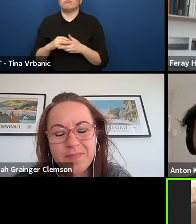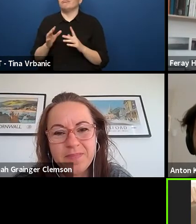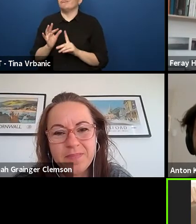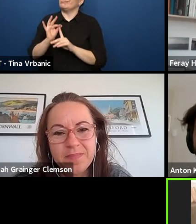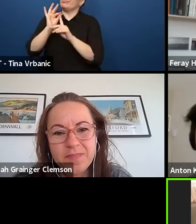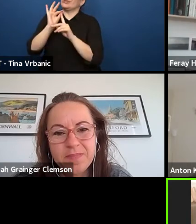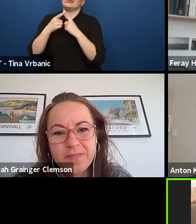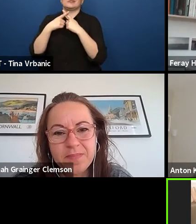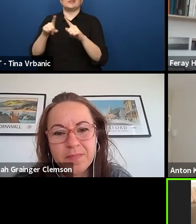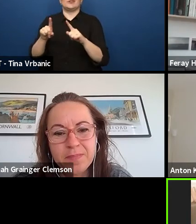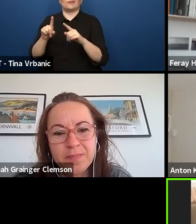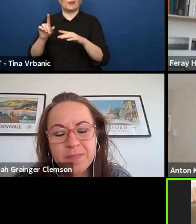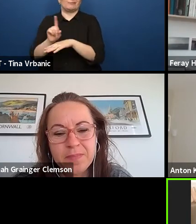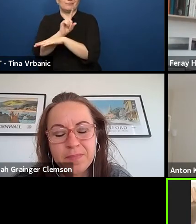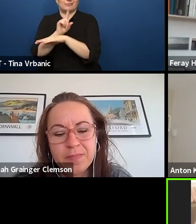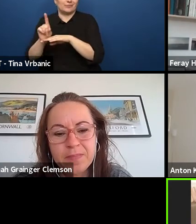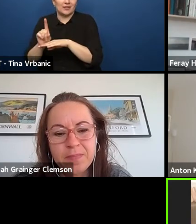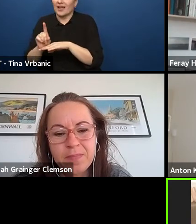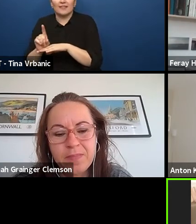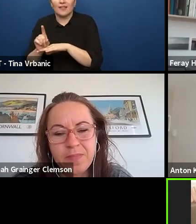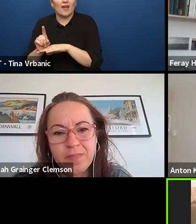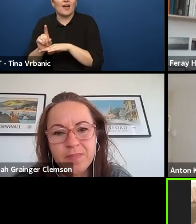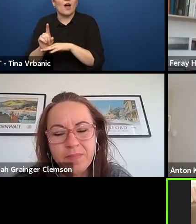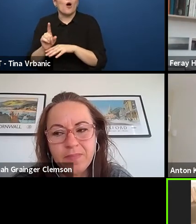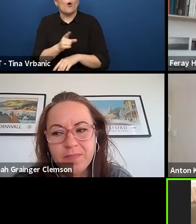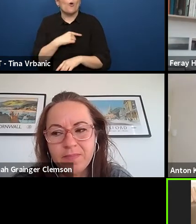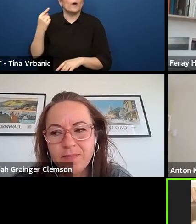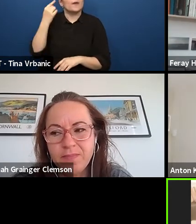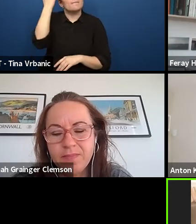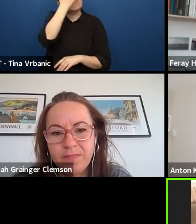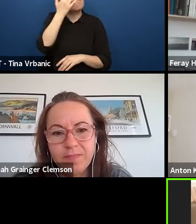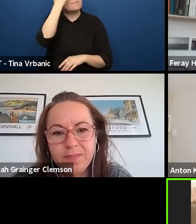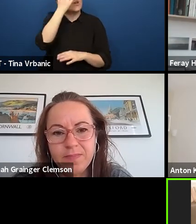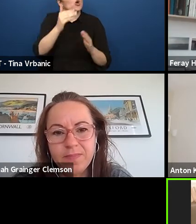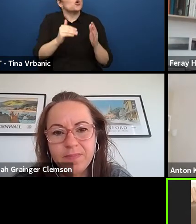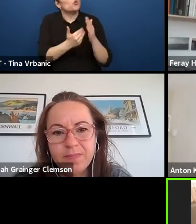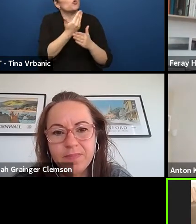but we need to find new ways to set up a dialogue.